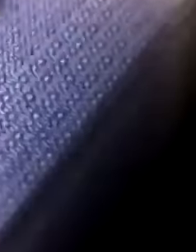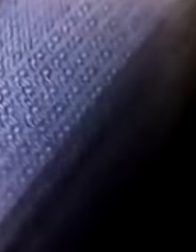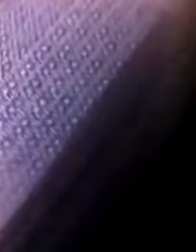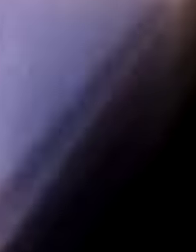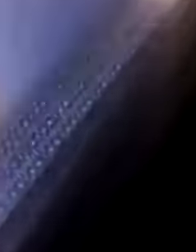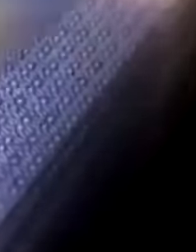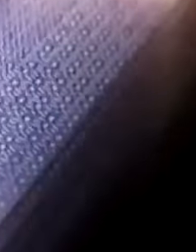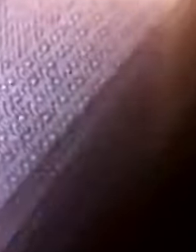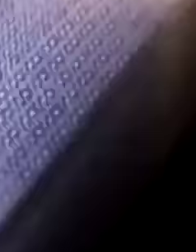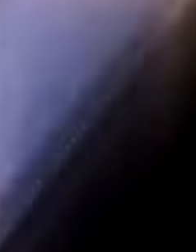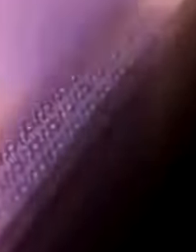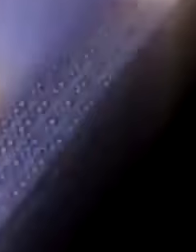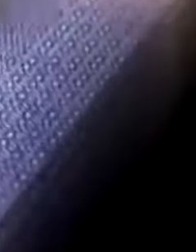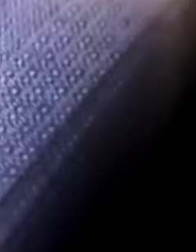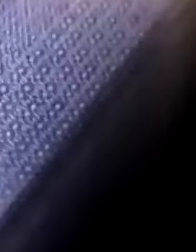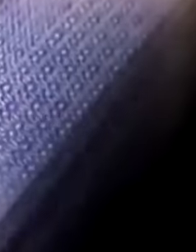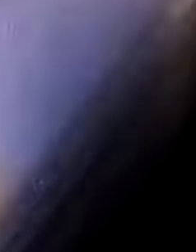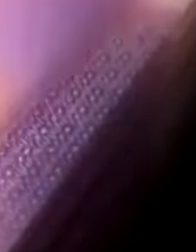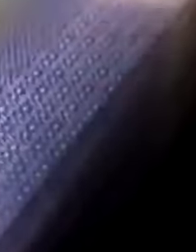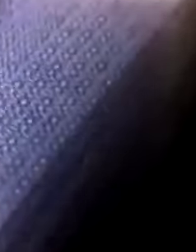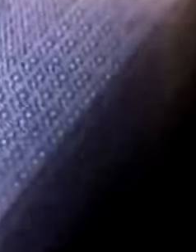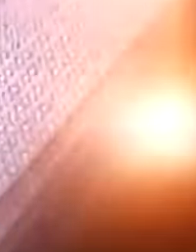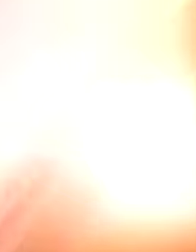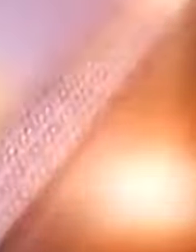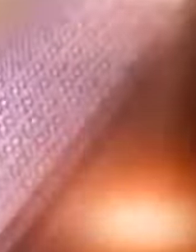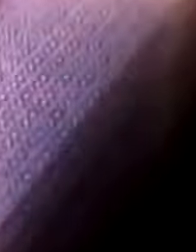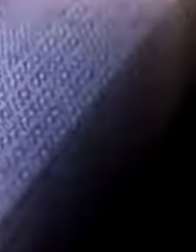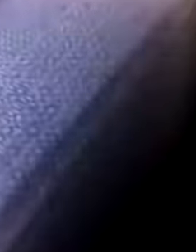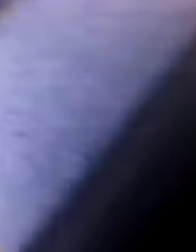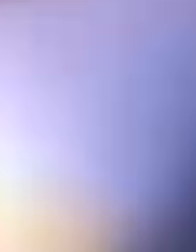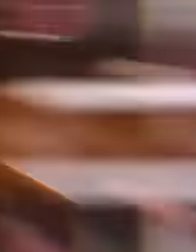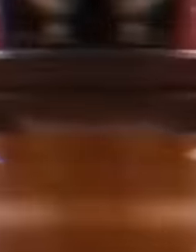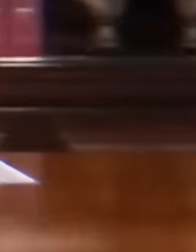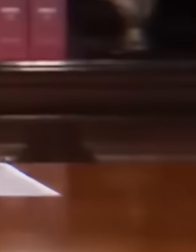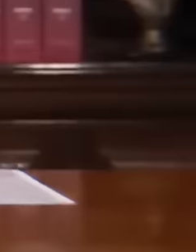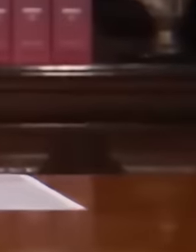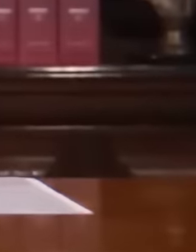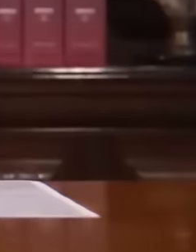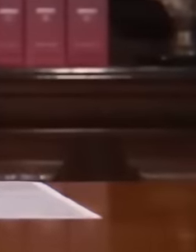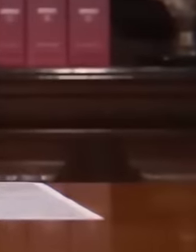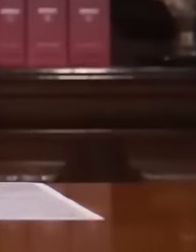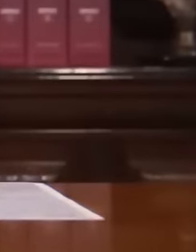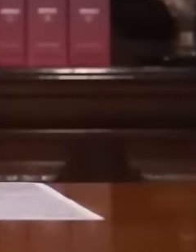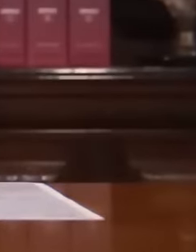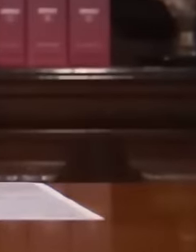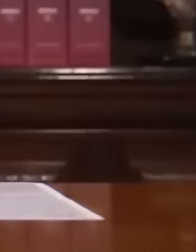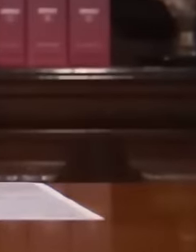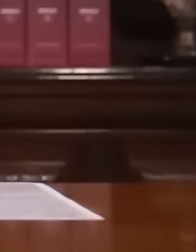million pesos for risk pay, as revealed this morning by the president and Manuel